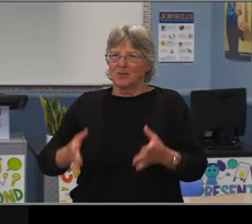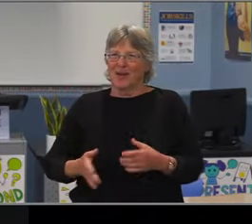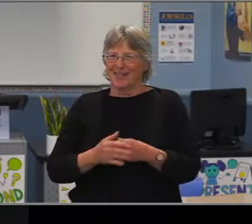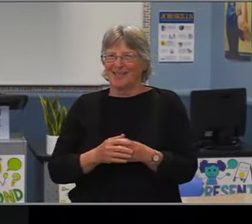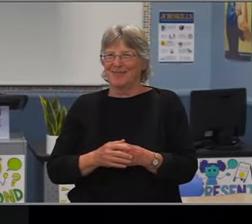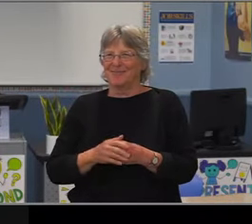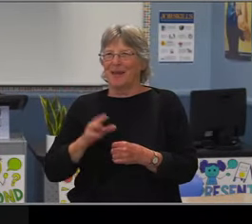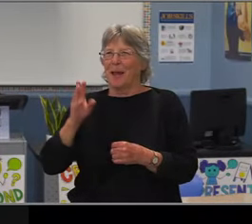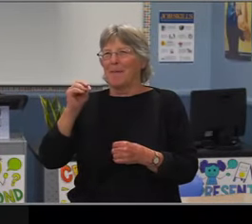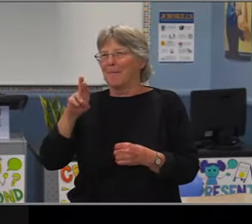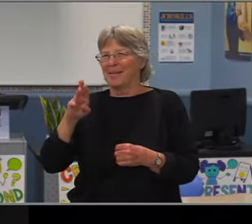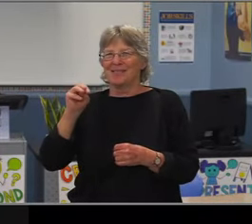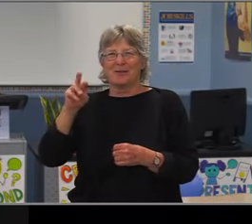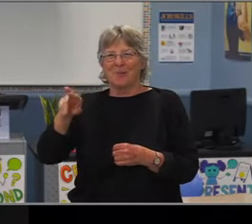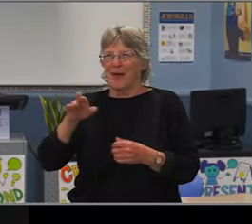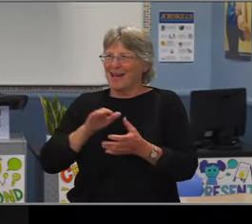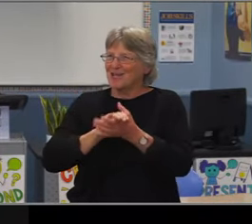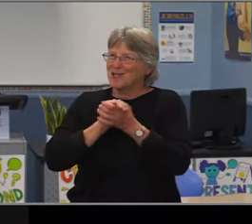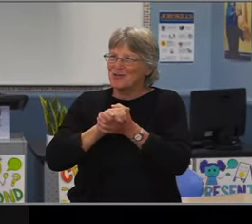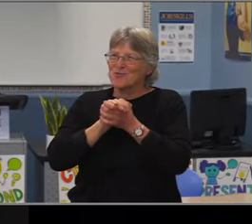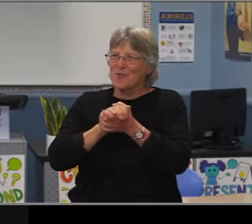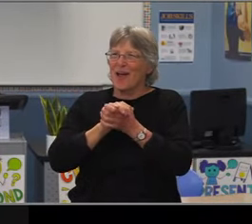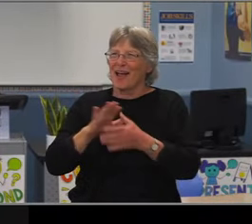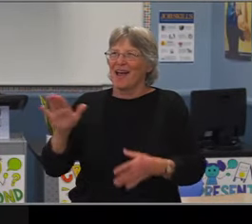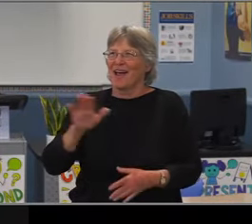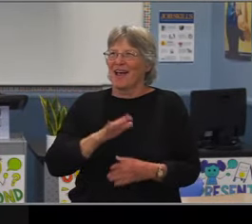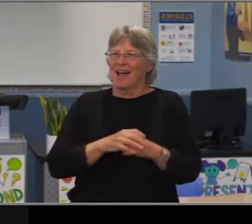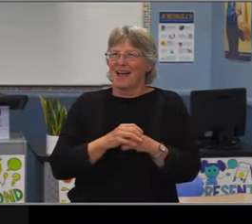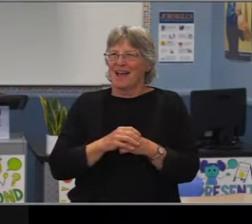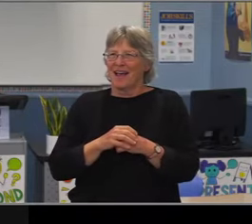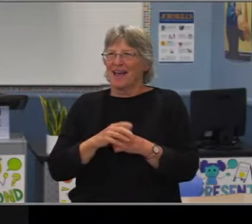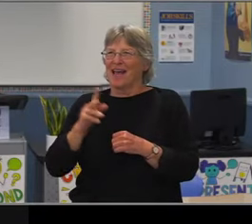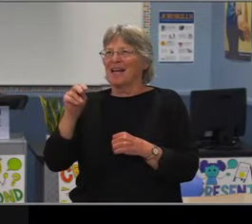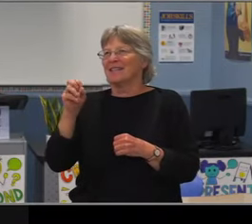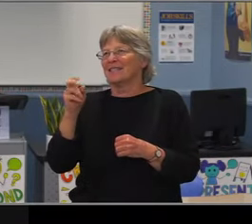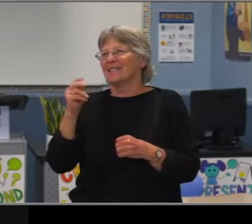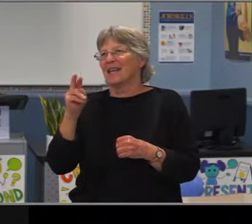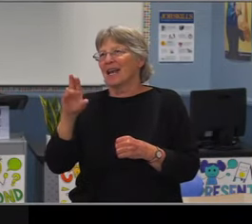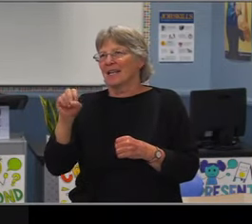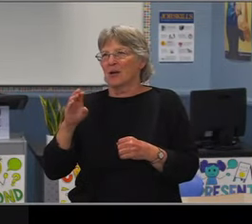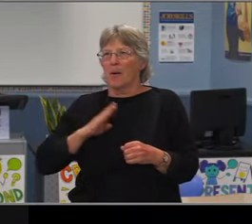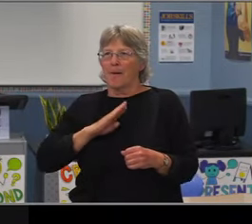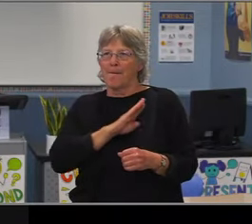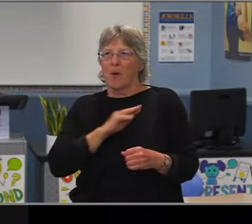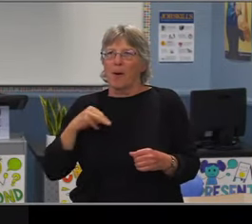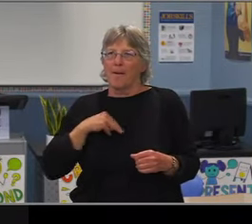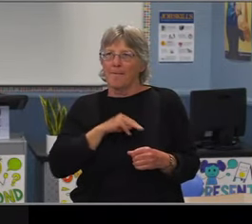I have nothing but gratitude and thanks for what all of you have done for our kids.